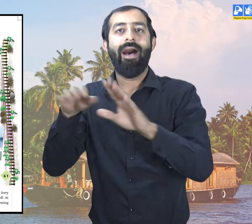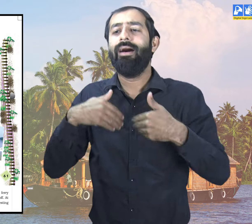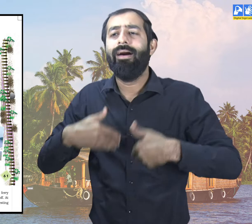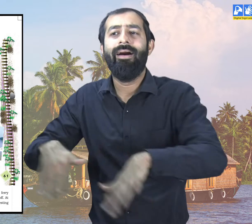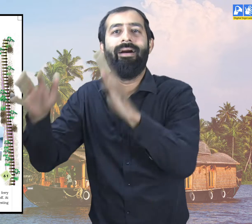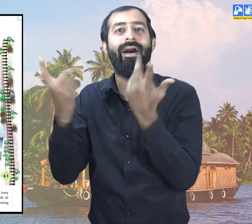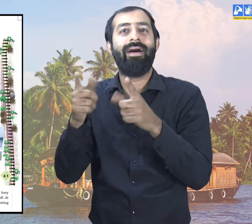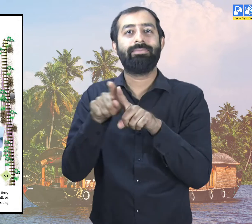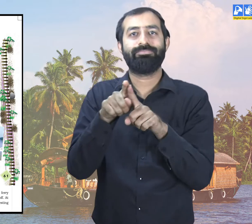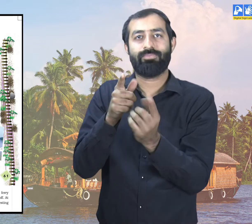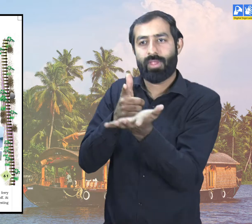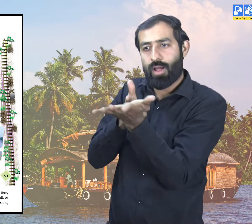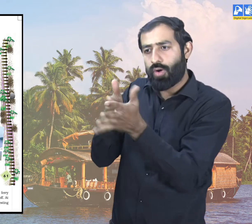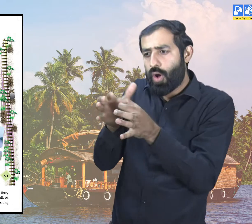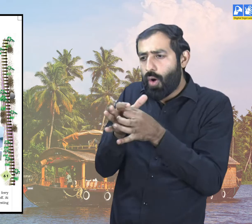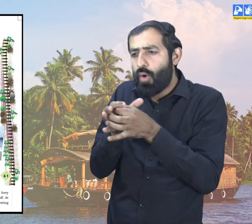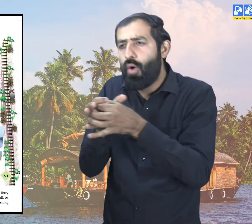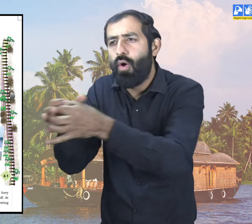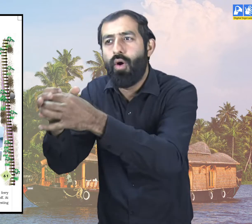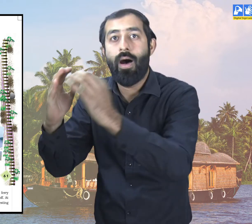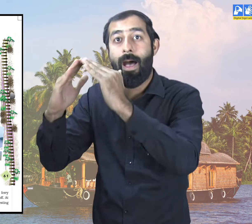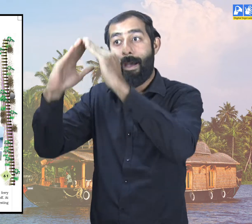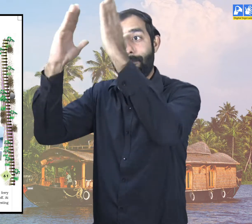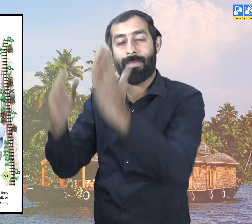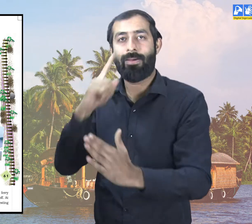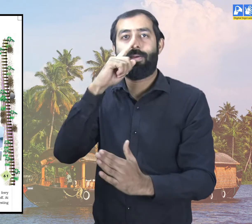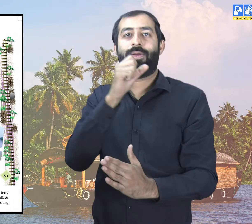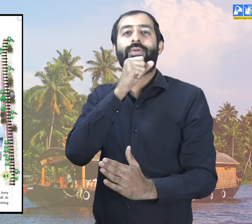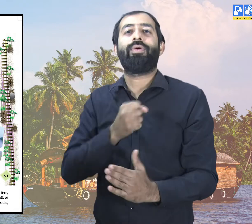It was time for us to get off.